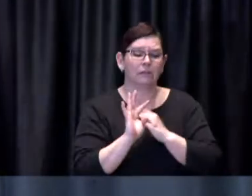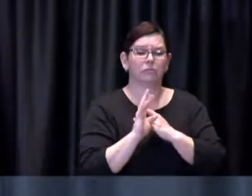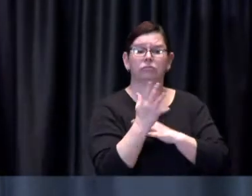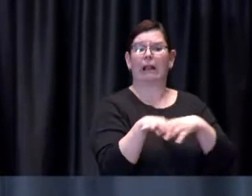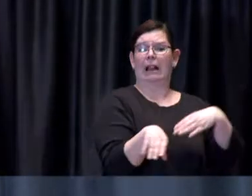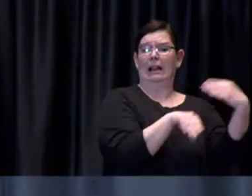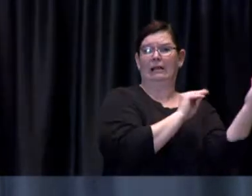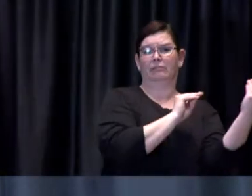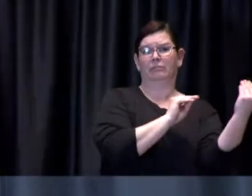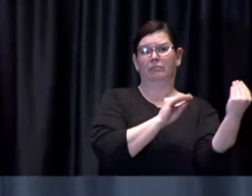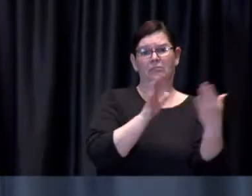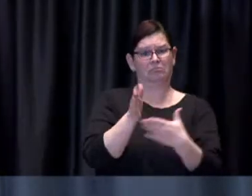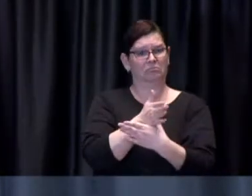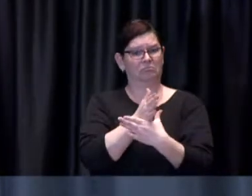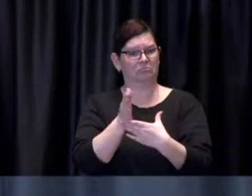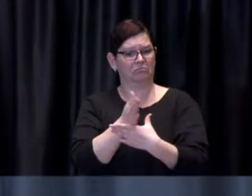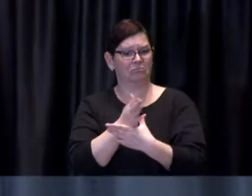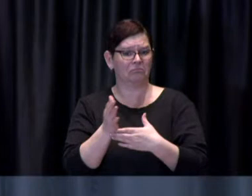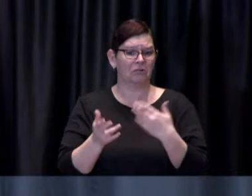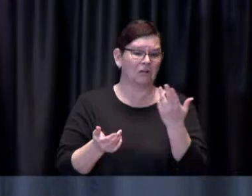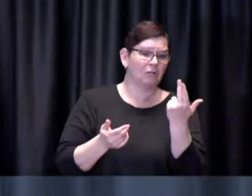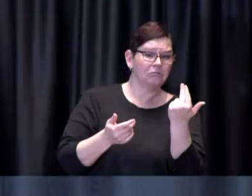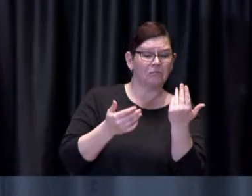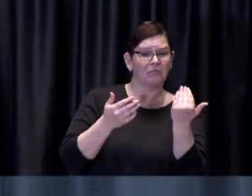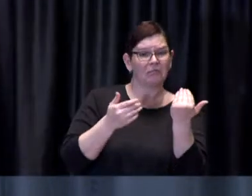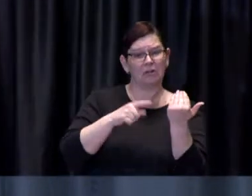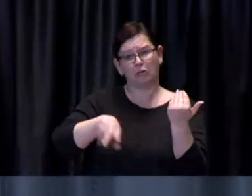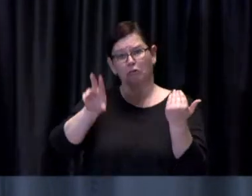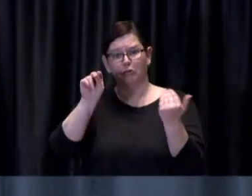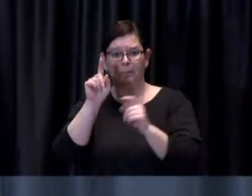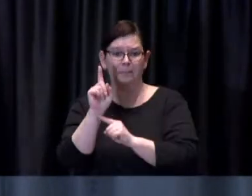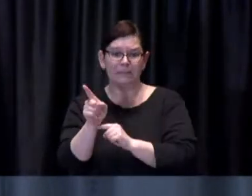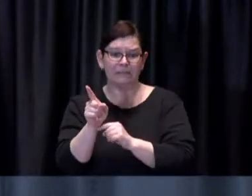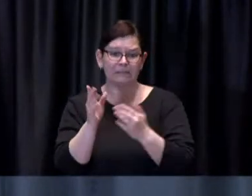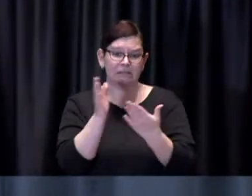All 5 of our City-operated clinics will be open and operating as normal,